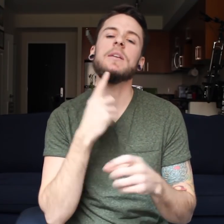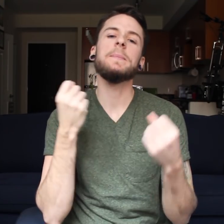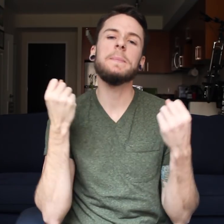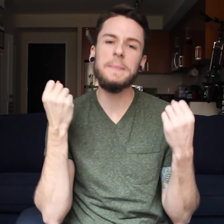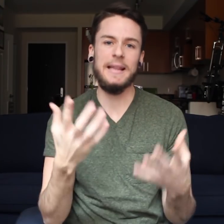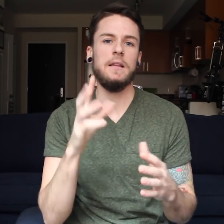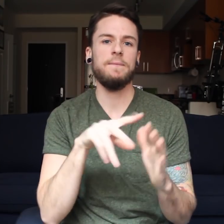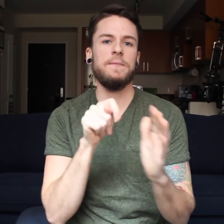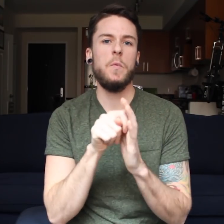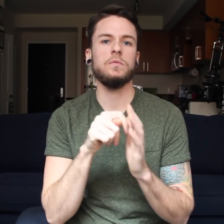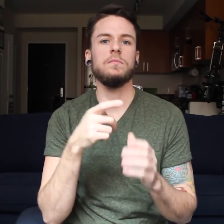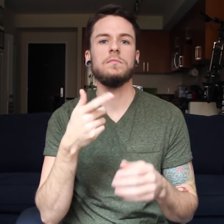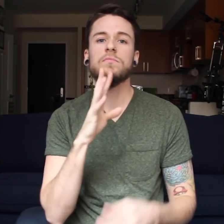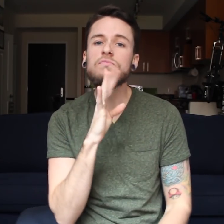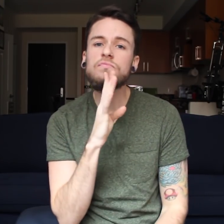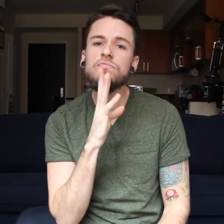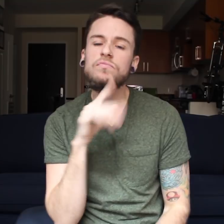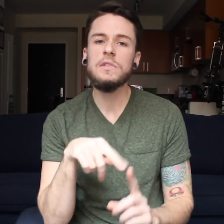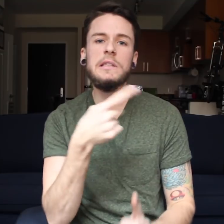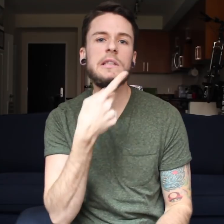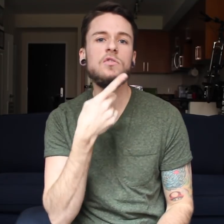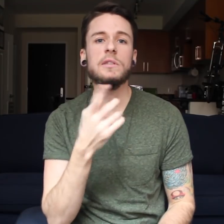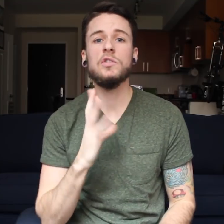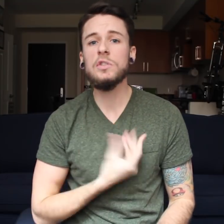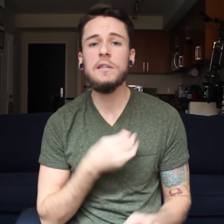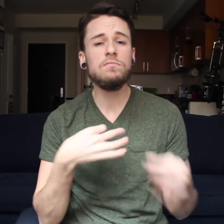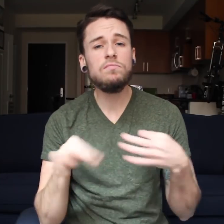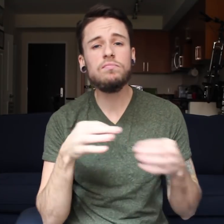many vlogs in spoken English. Hearing transgender people